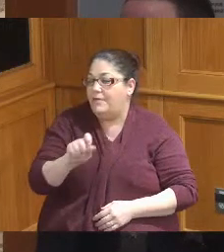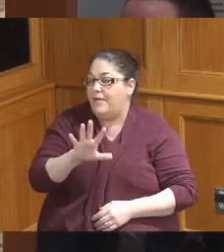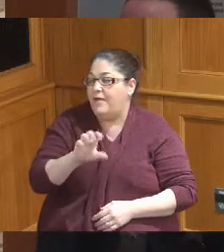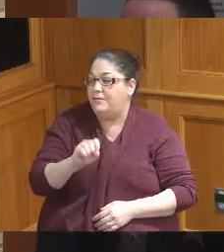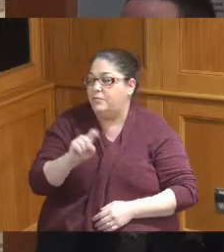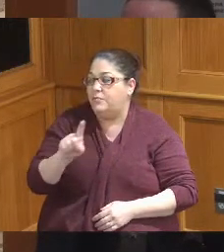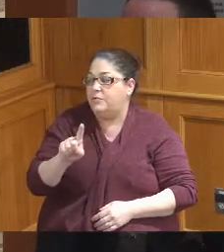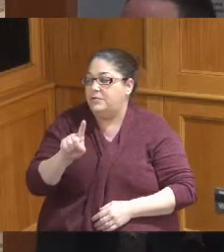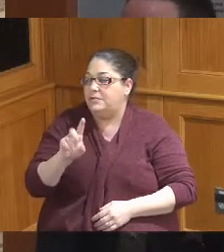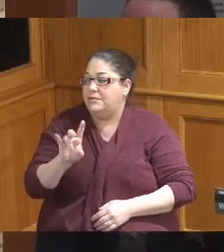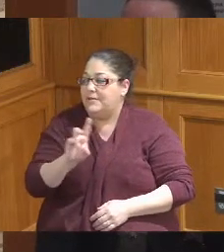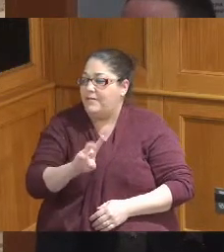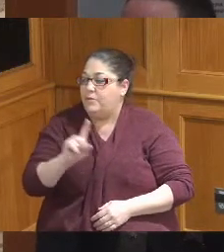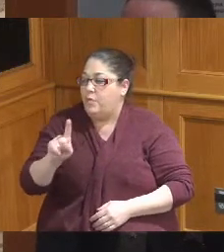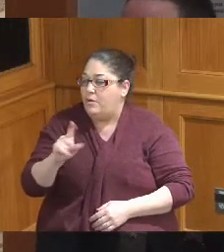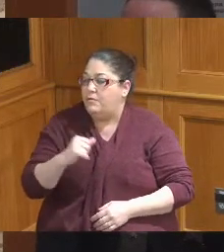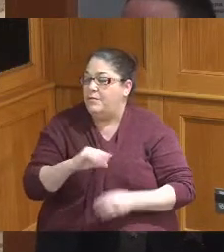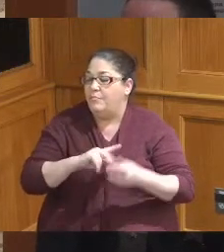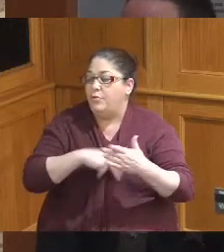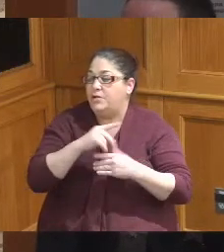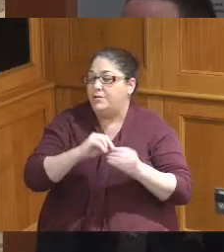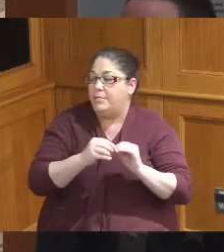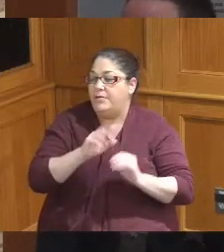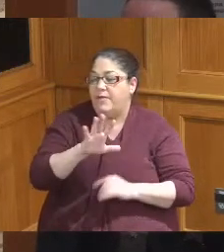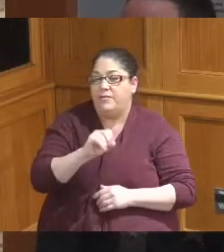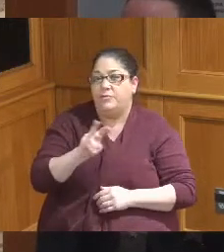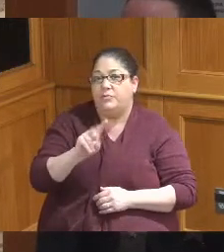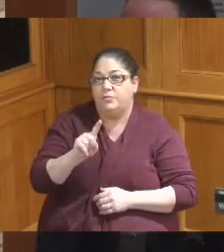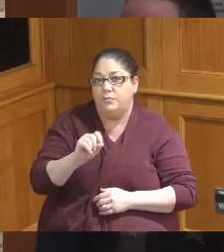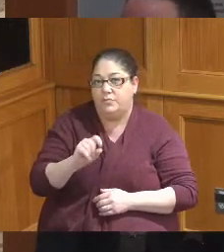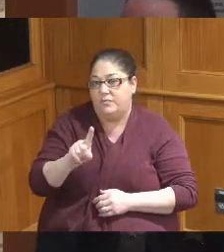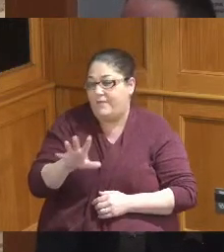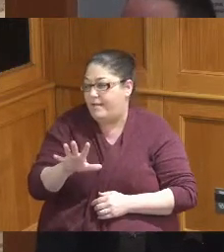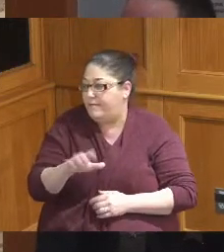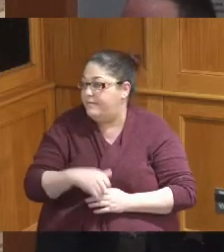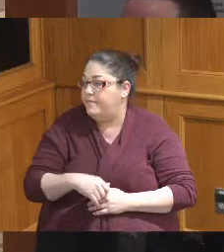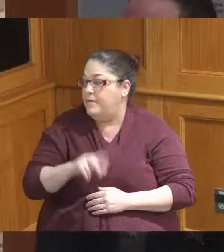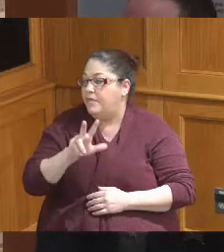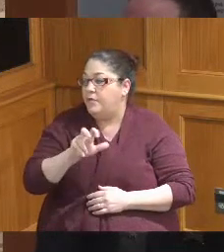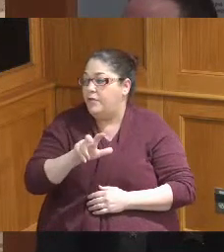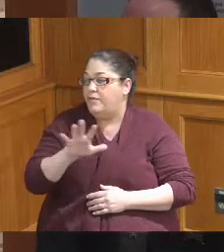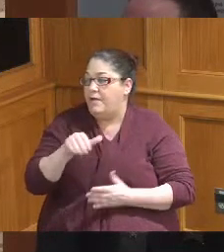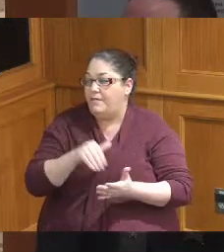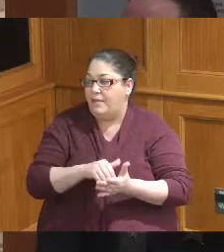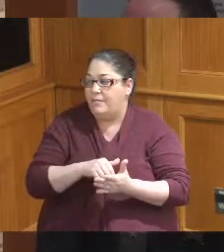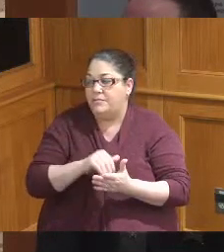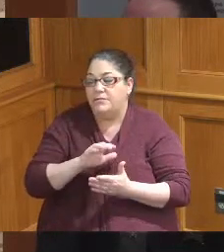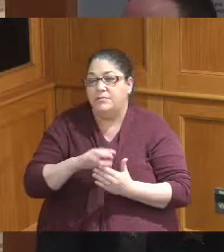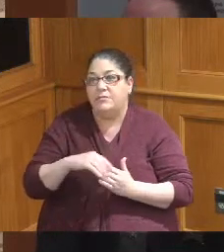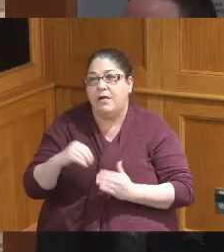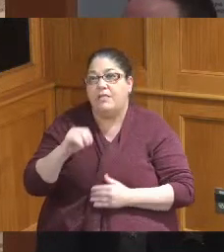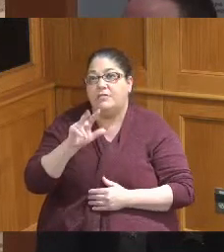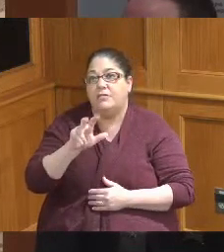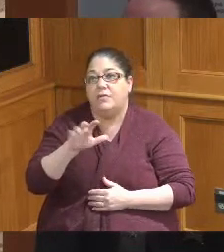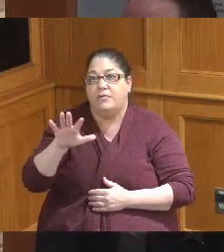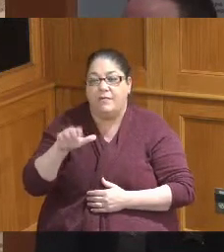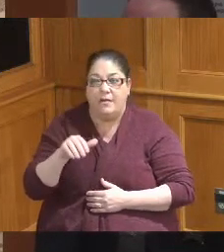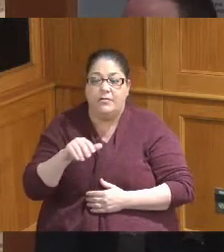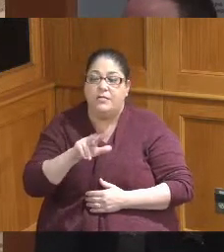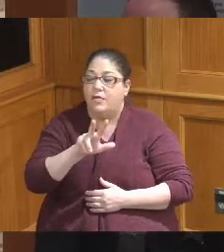costs are 905 thousand dollars we have a cost share on this particular project through OPWC